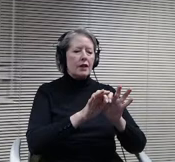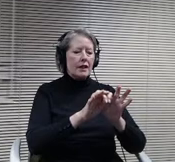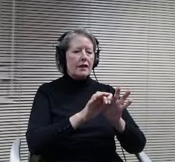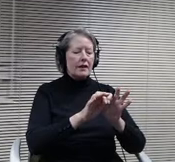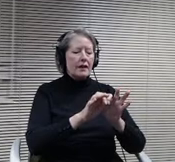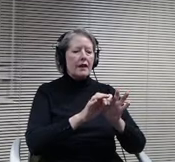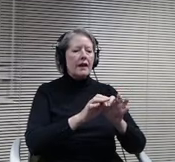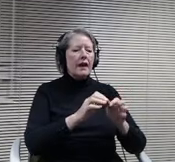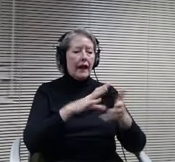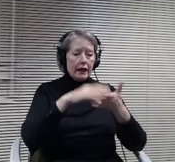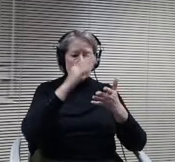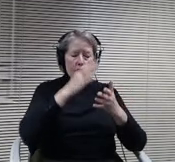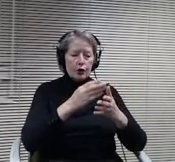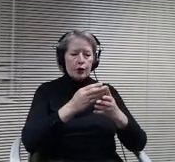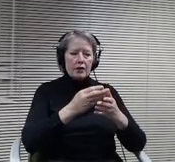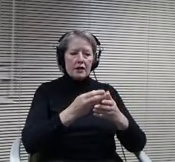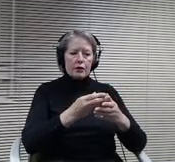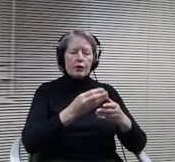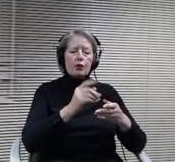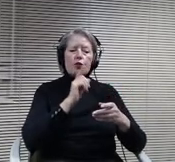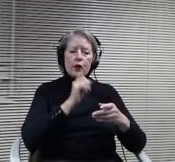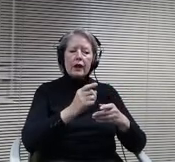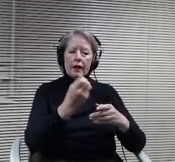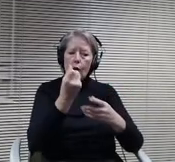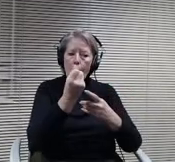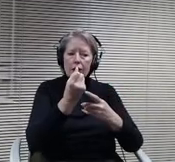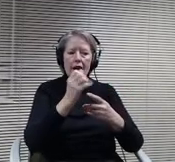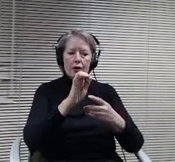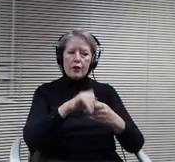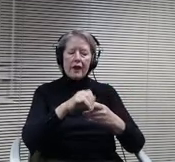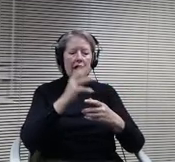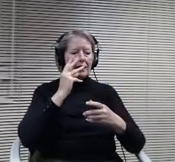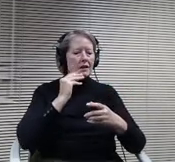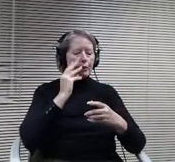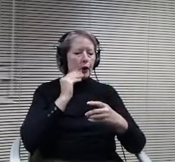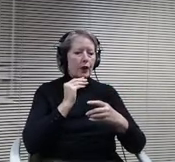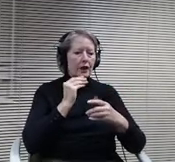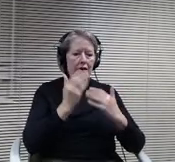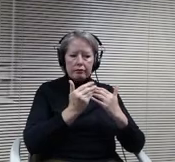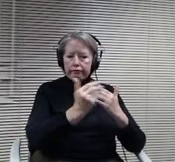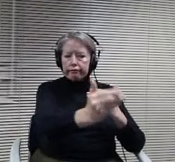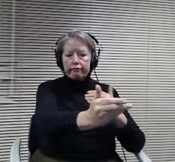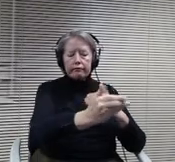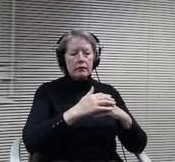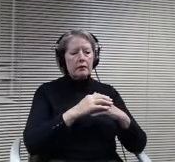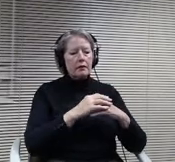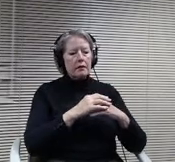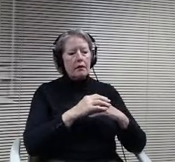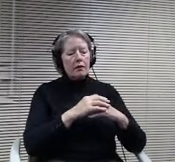So answer, your questions are programs that gives you a sense of the curriculum. It also gives you a sense of the question